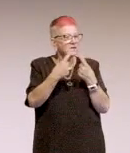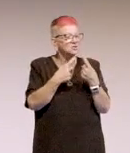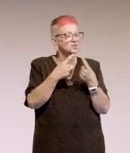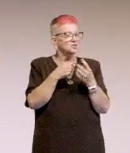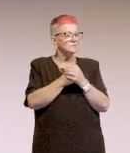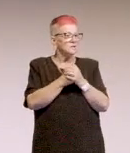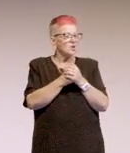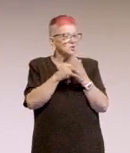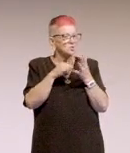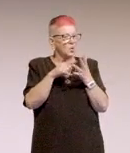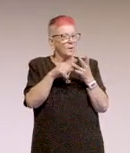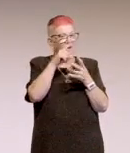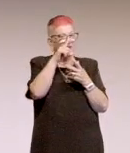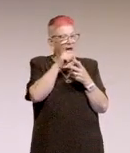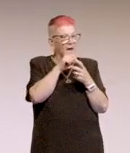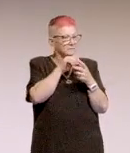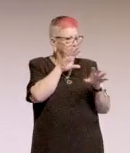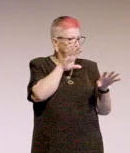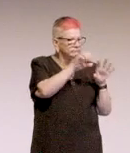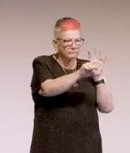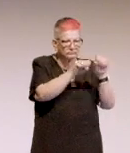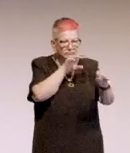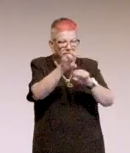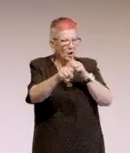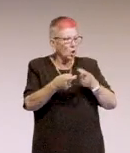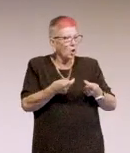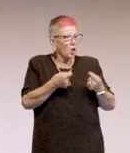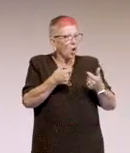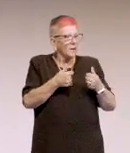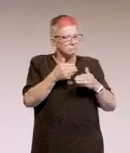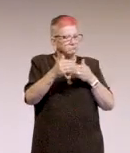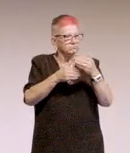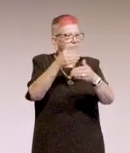so that they're captured earlier and it just flows smoothly.